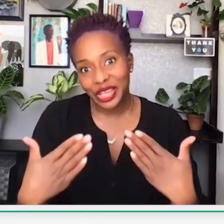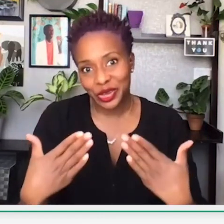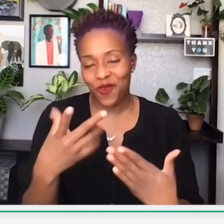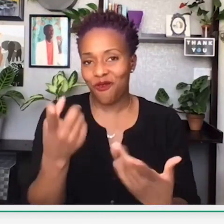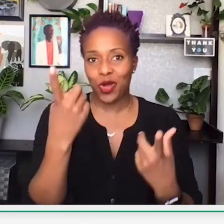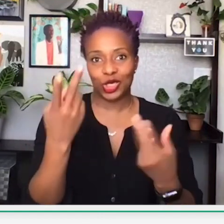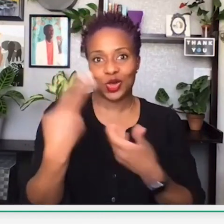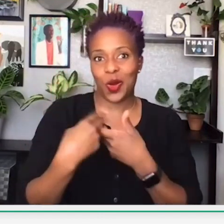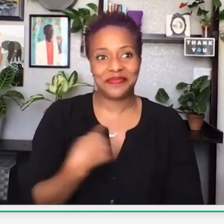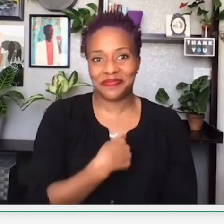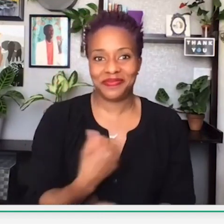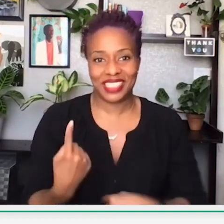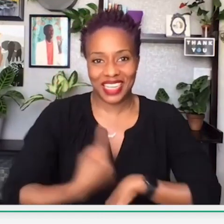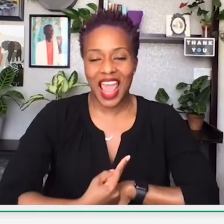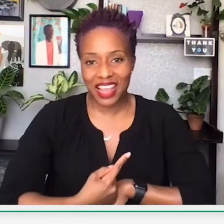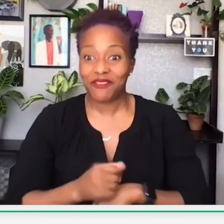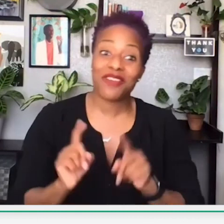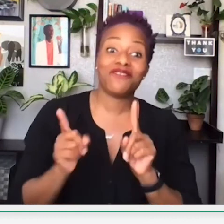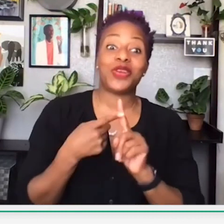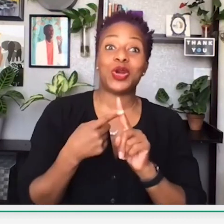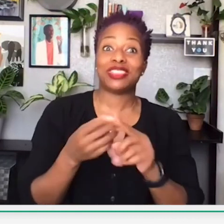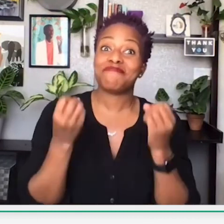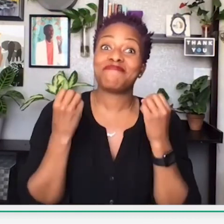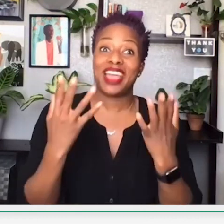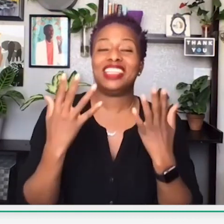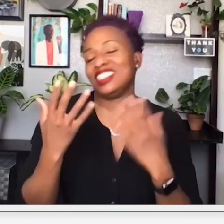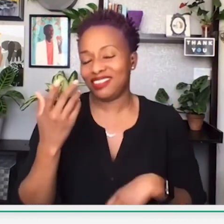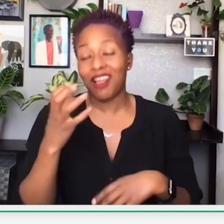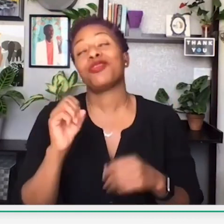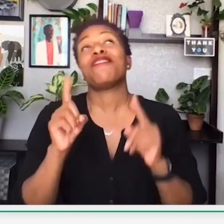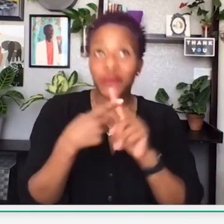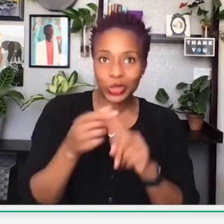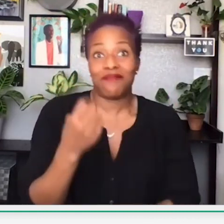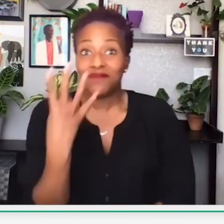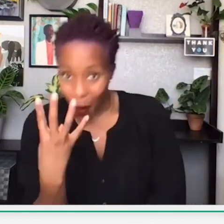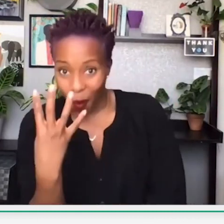from 1pm – 2pm. More details to come. Thank you so much for joining again